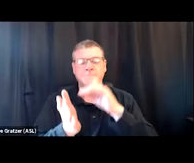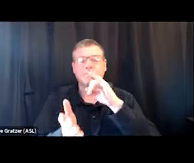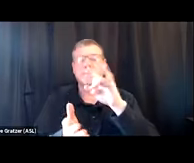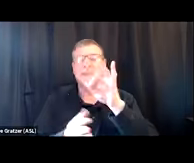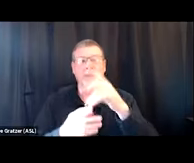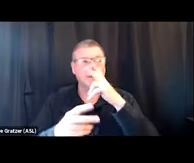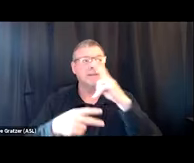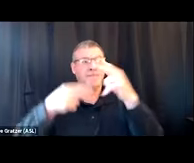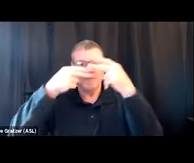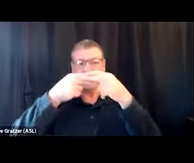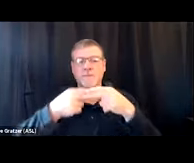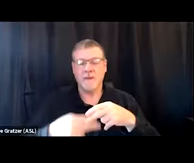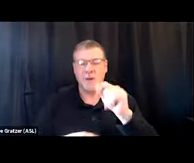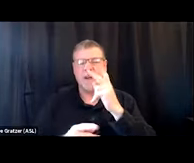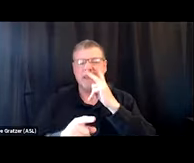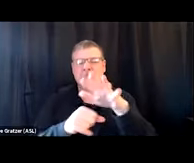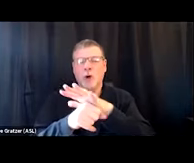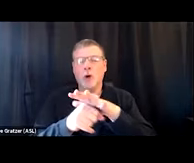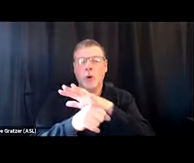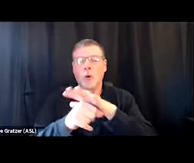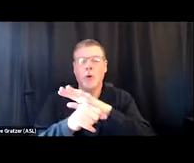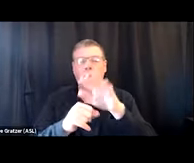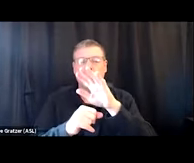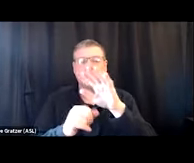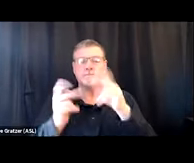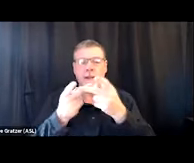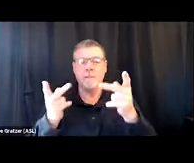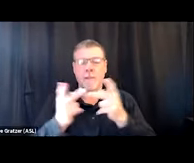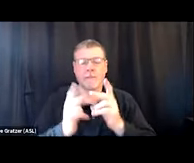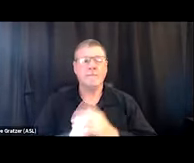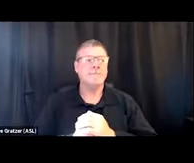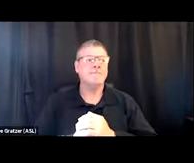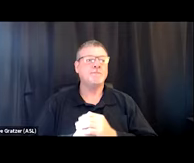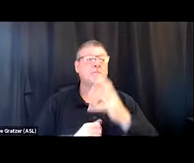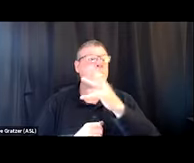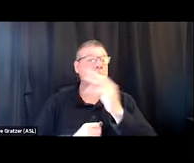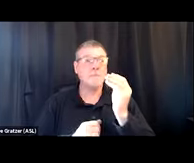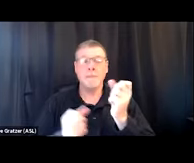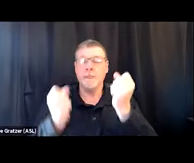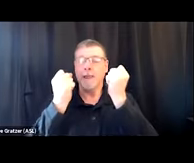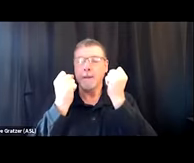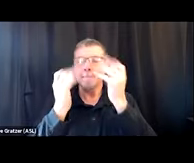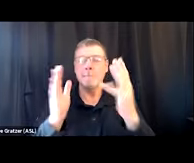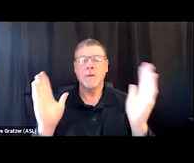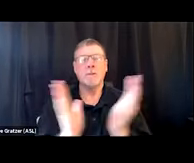you can find your local chapter through the hyperlink. But also there are a lot of grassroots organizations in different communities,